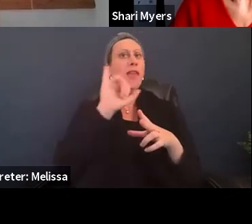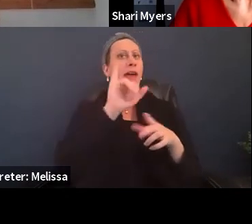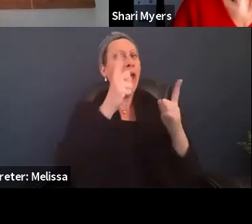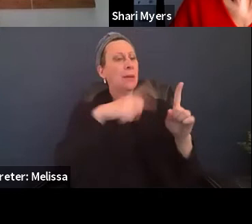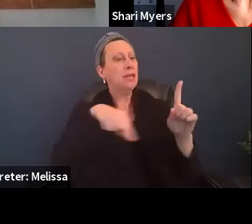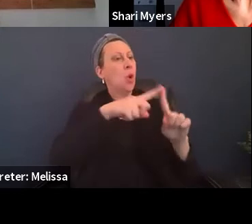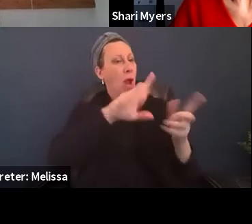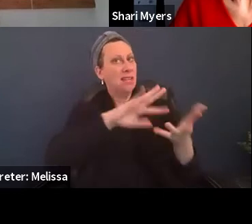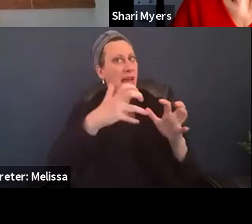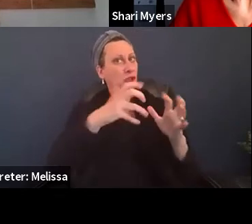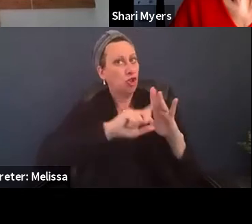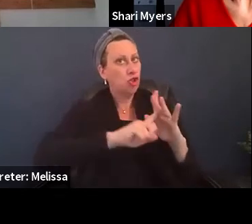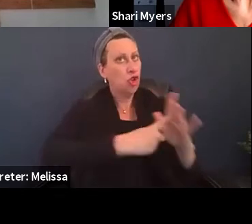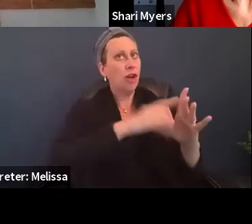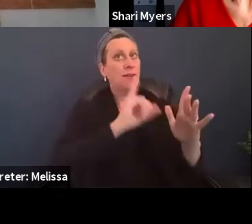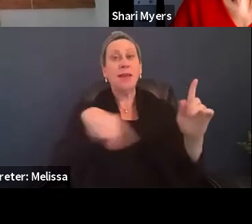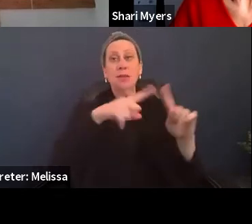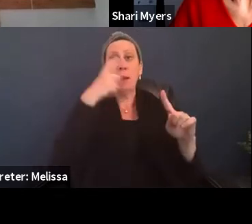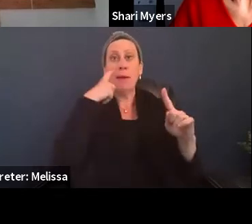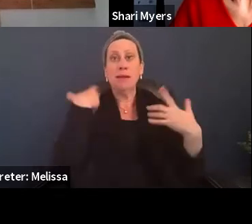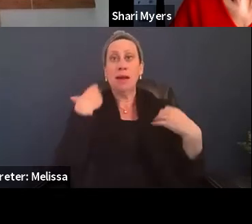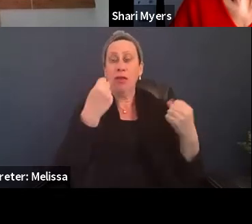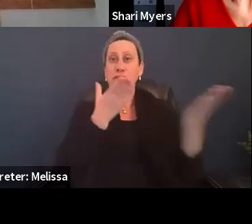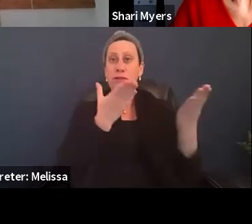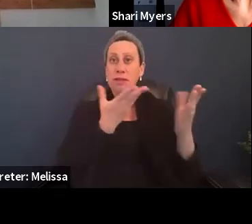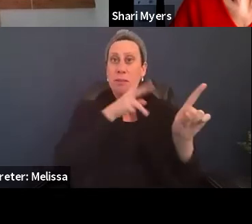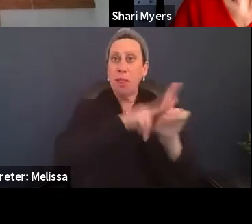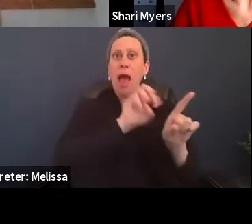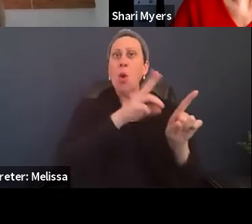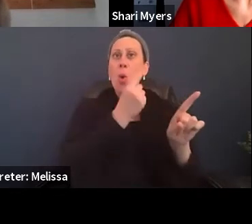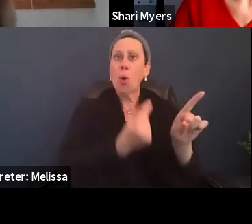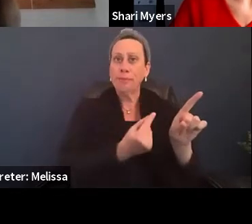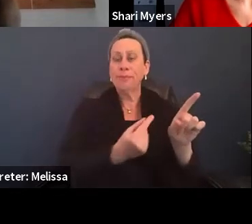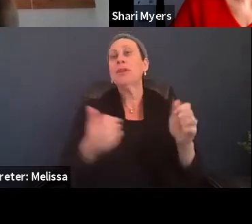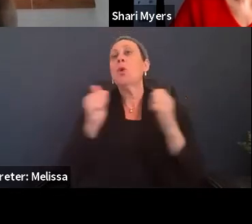if you could talk about how that comes into play in the process. So with disaster mental health